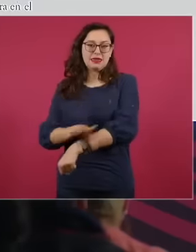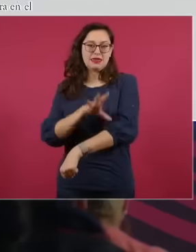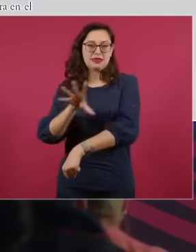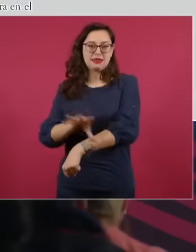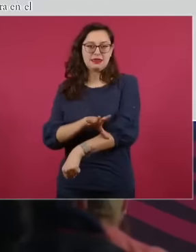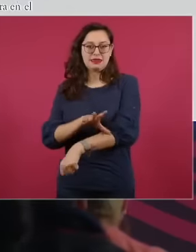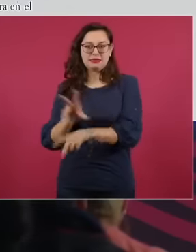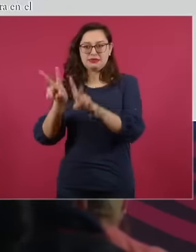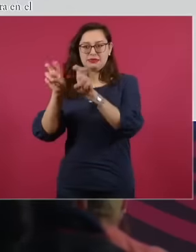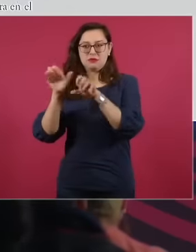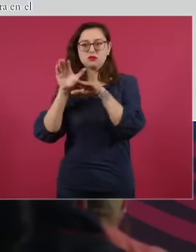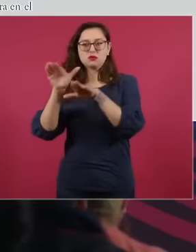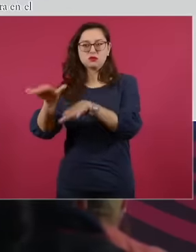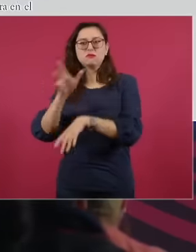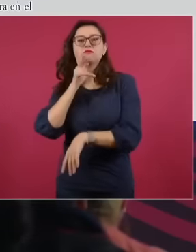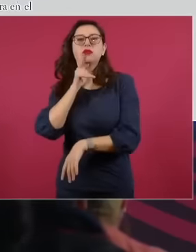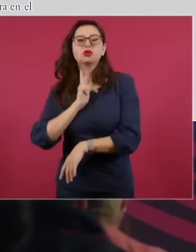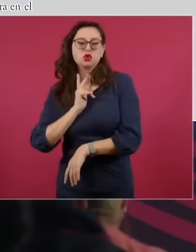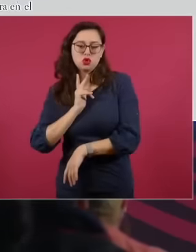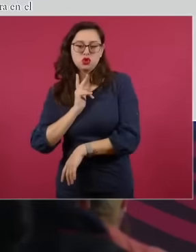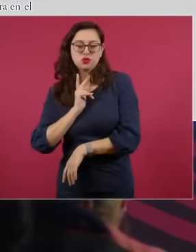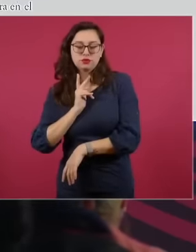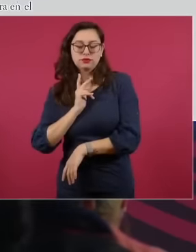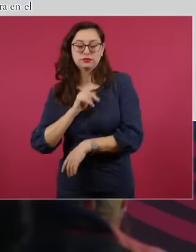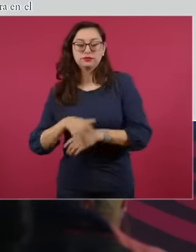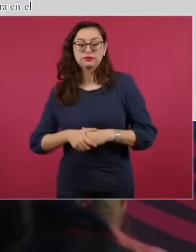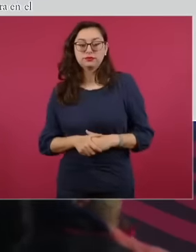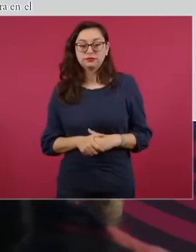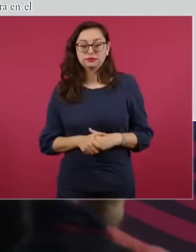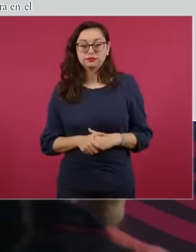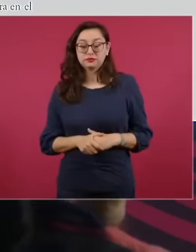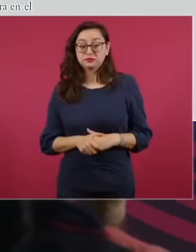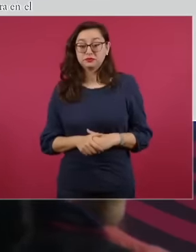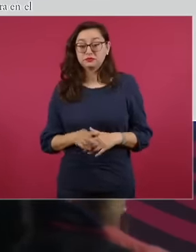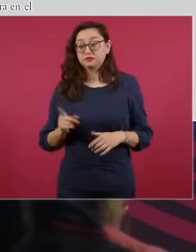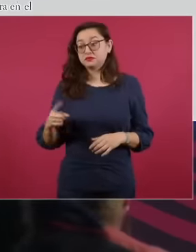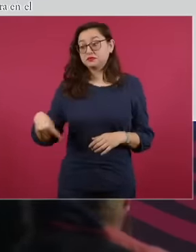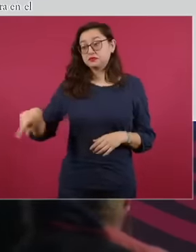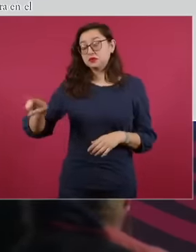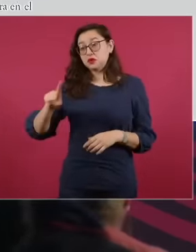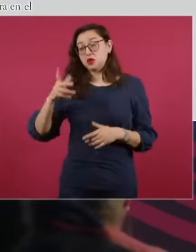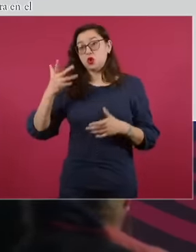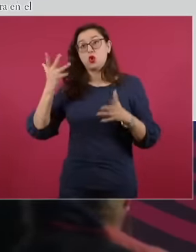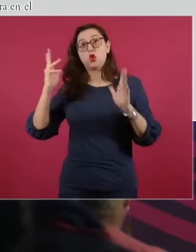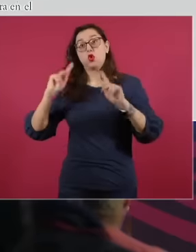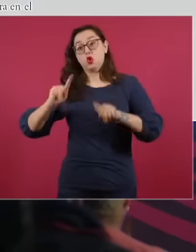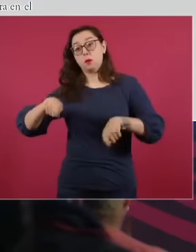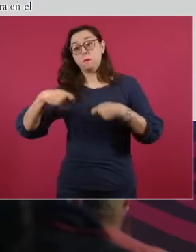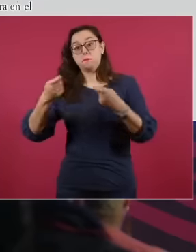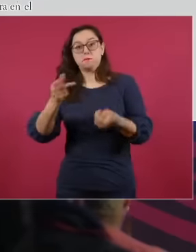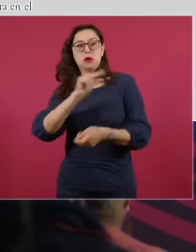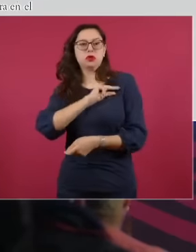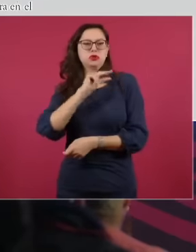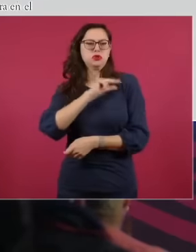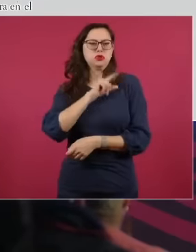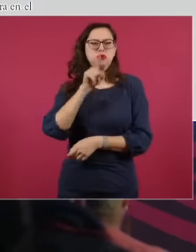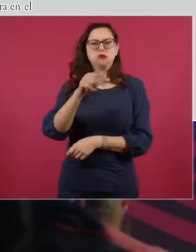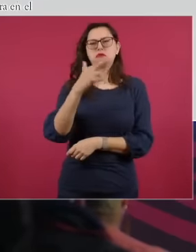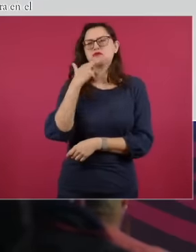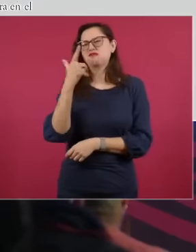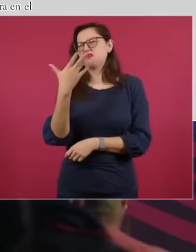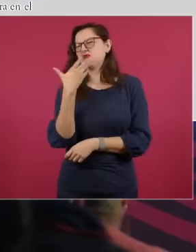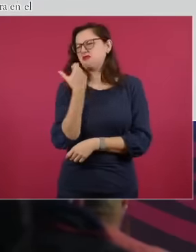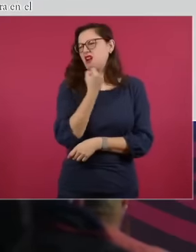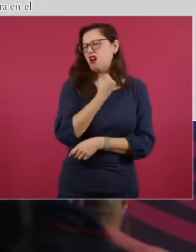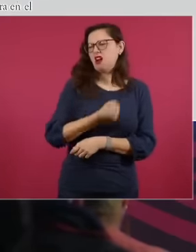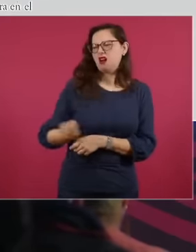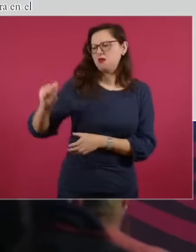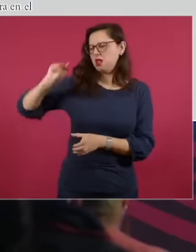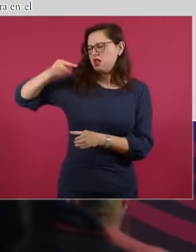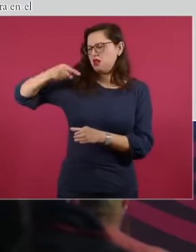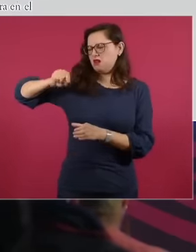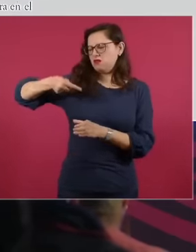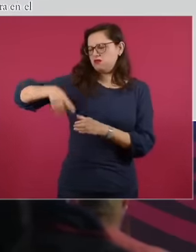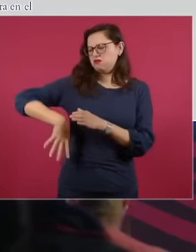of oil, they said that they were going to extract up to 3 million barrels a day, know how much